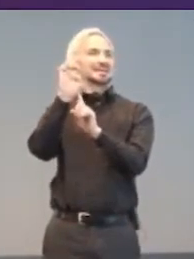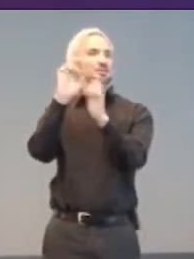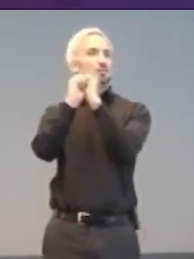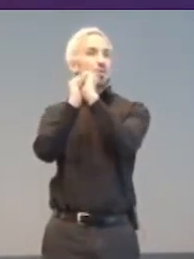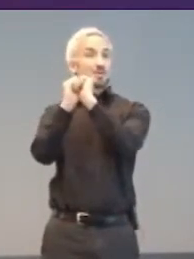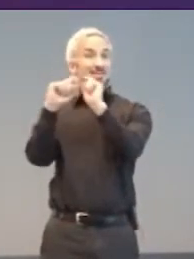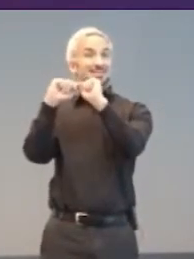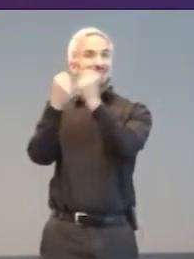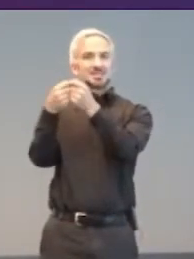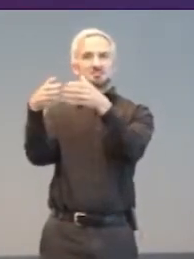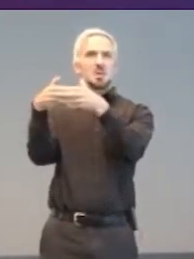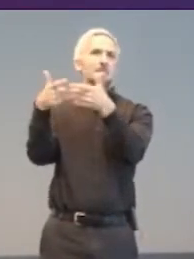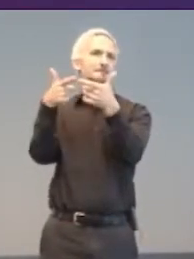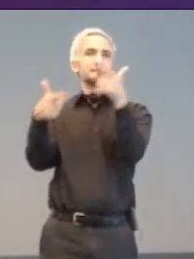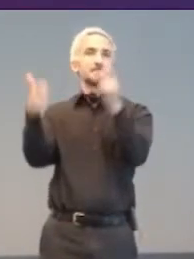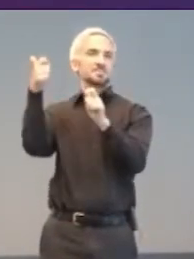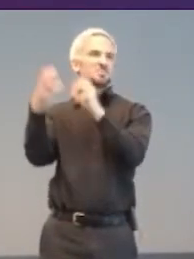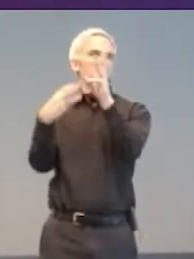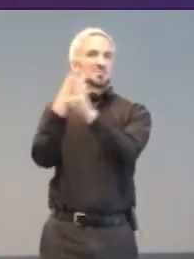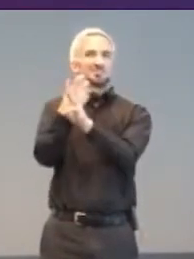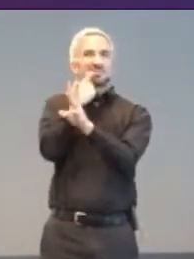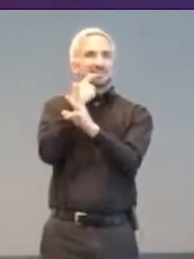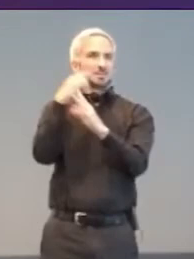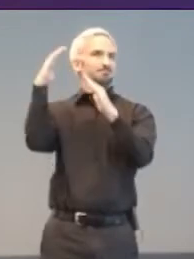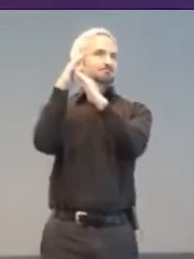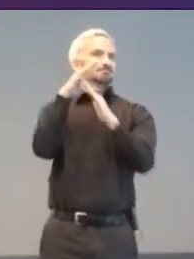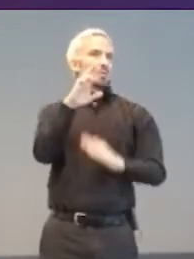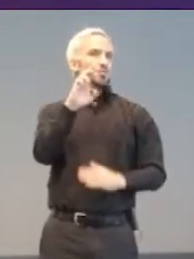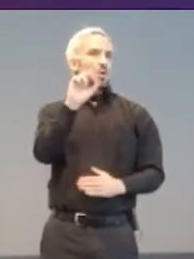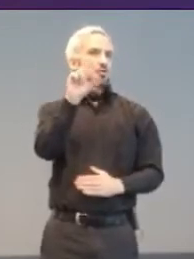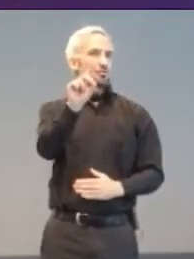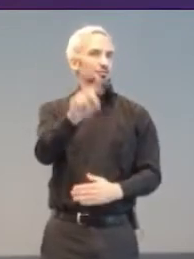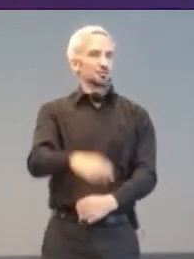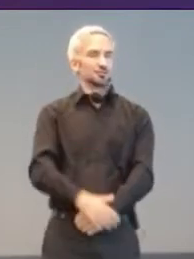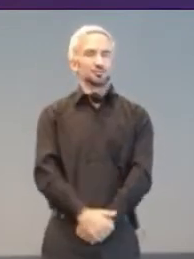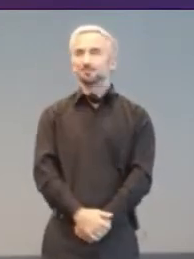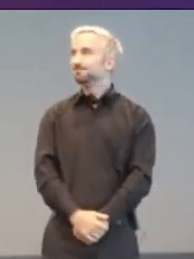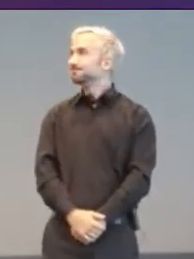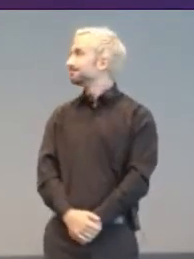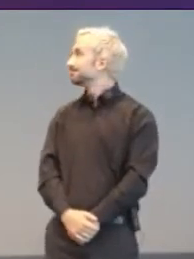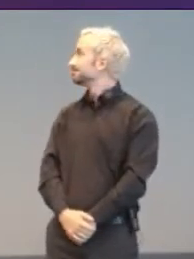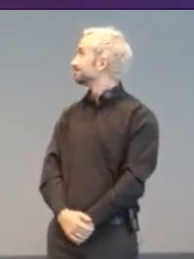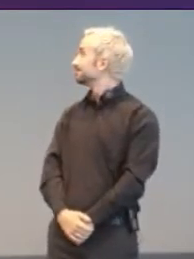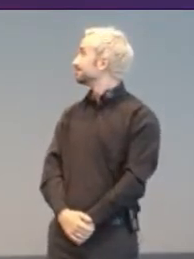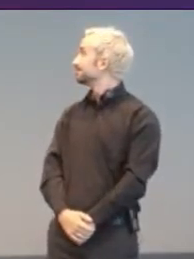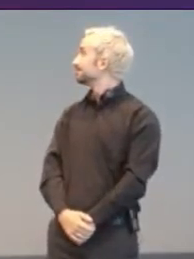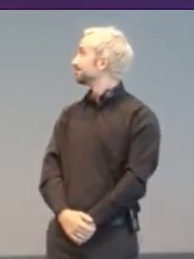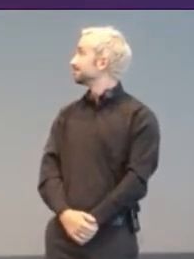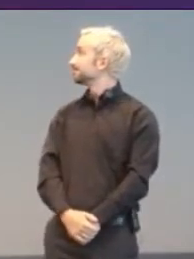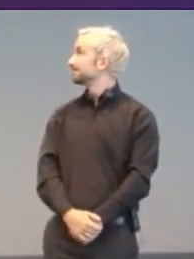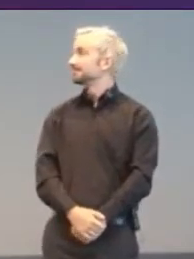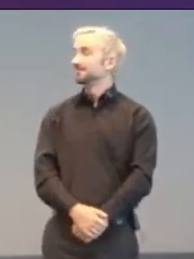For the eSports future… more consideration to be given to those needing assistive technology....